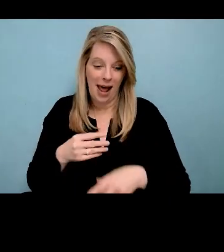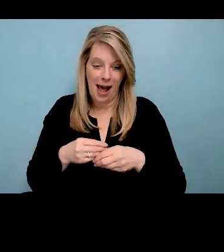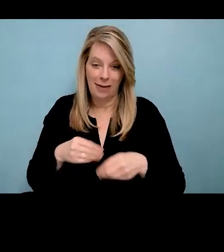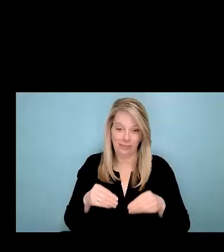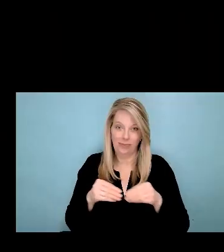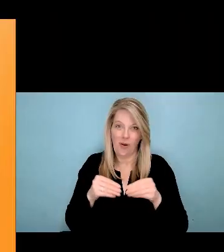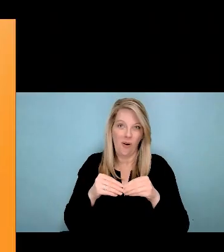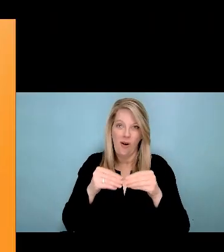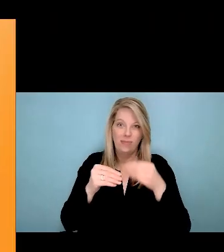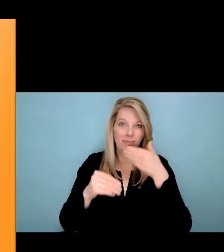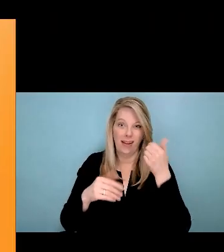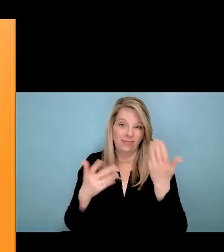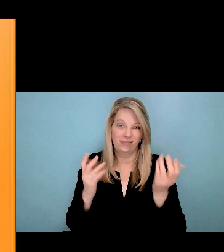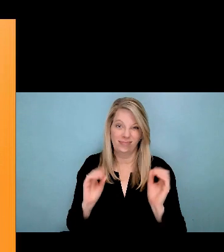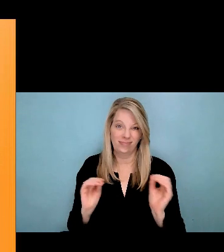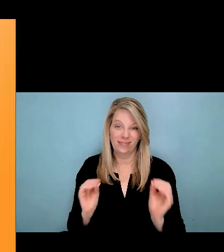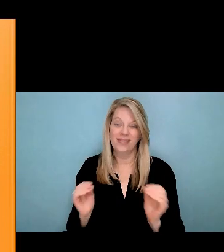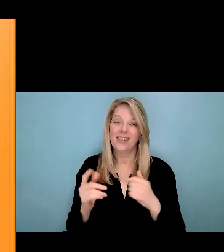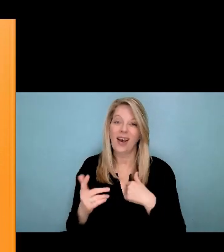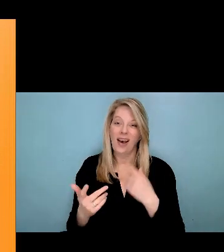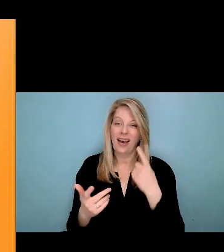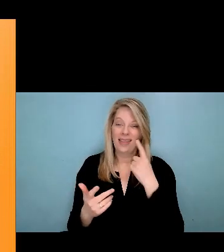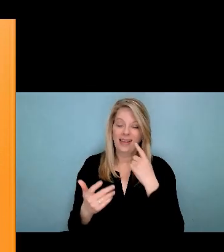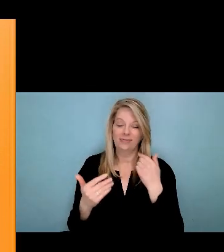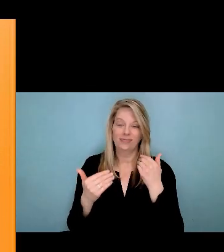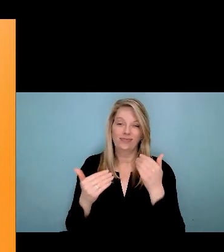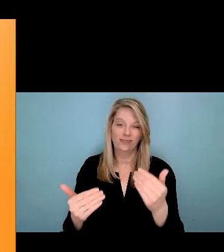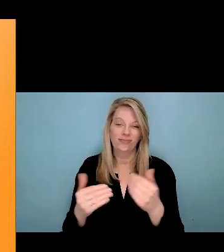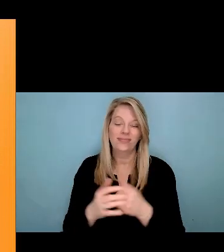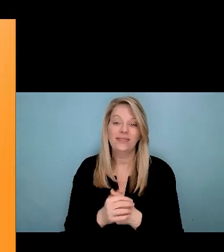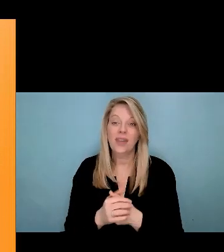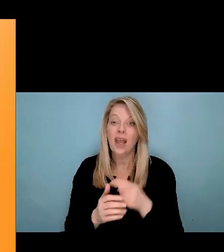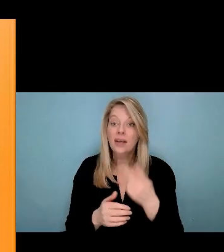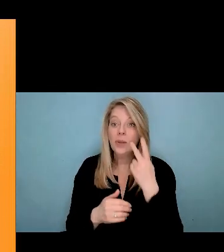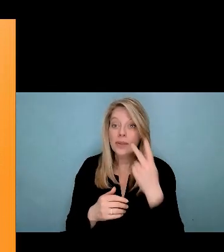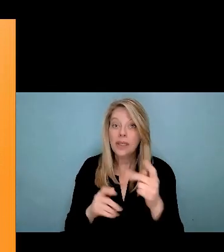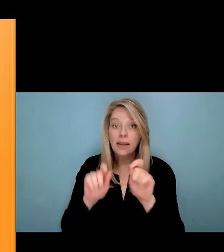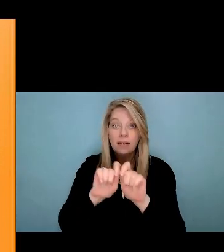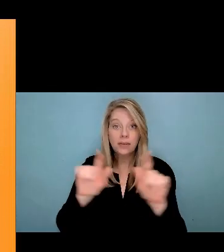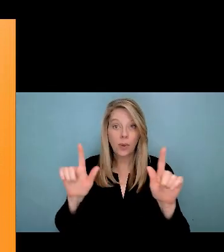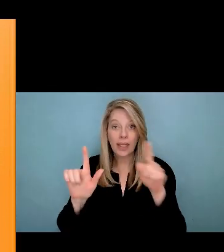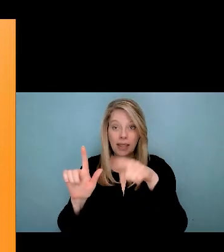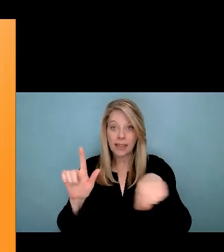name that I just started to carry my new name that I started to carry a Star Thunder warrior